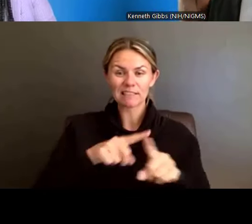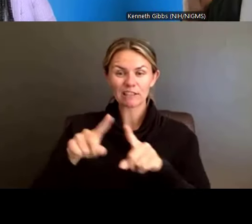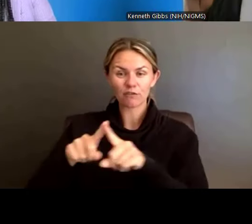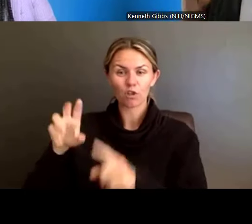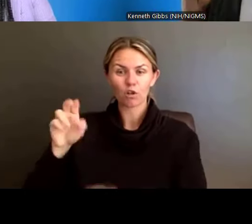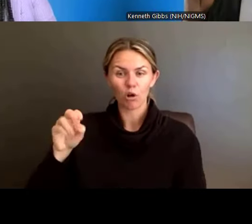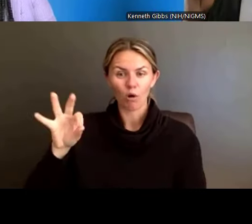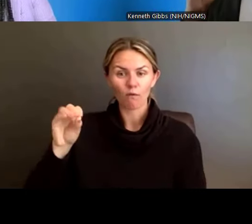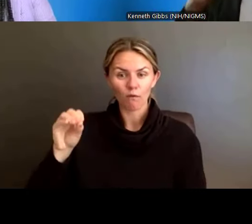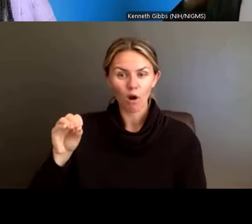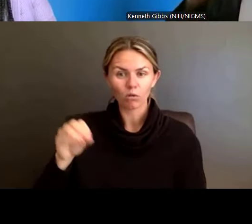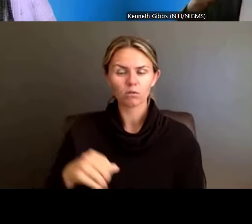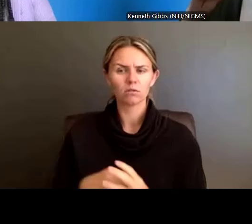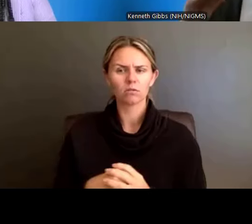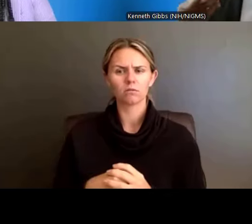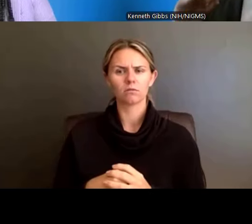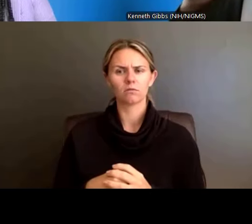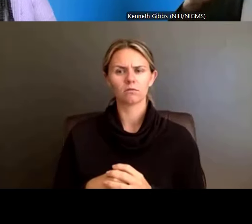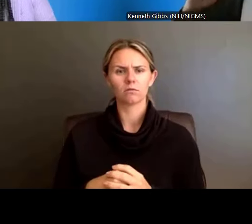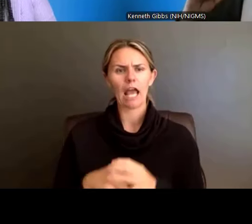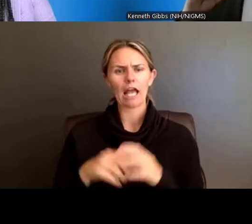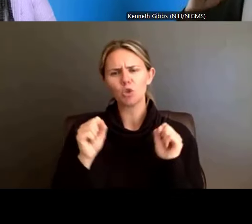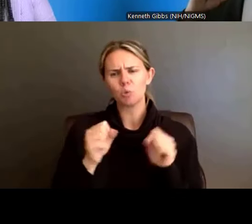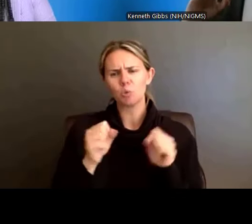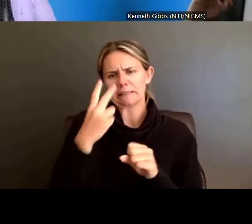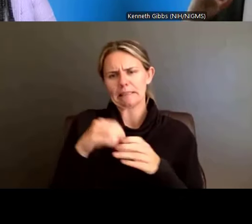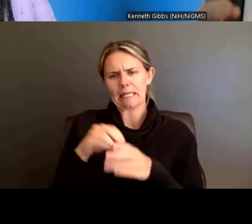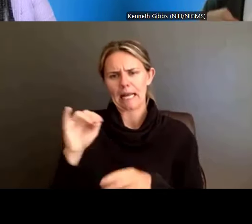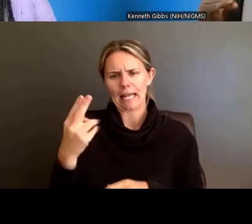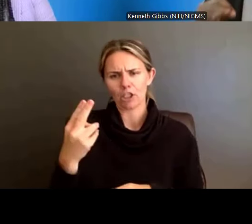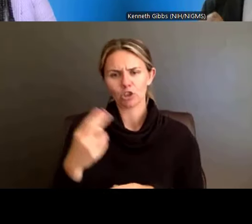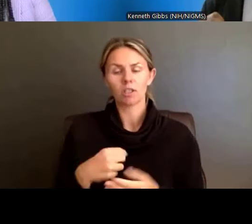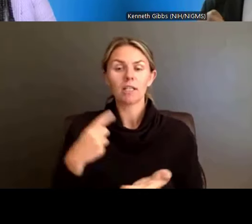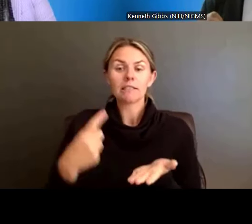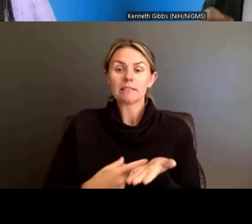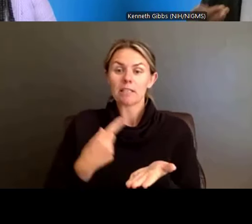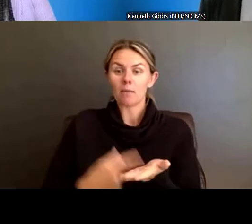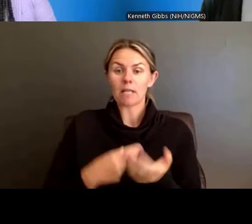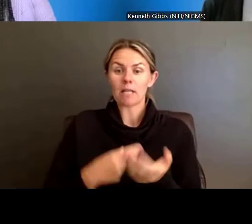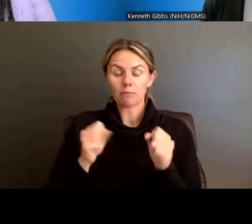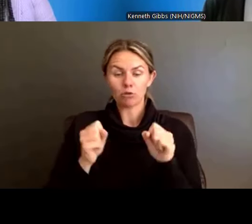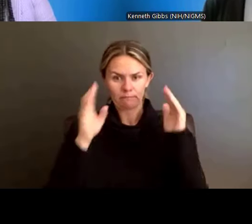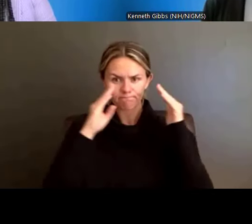sometimes we can target based on the amount of existing funding that you have already.